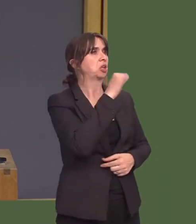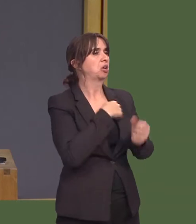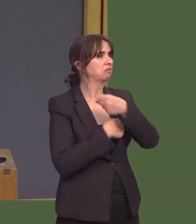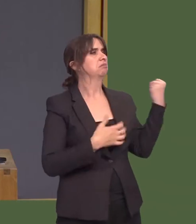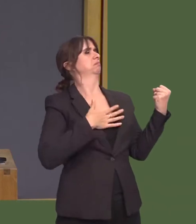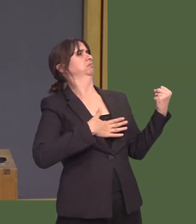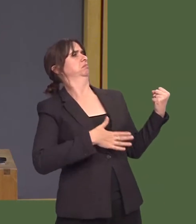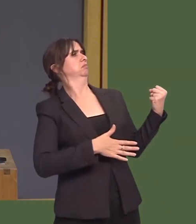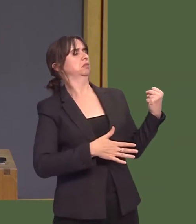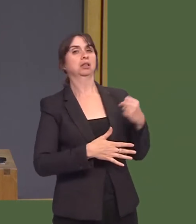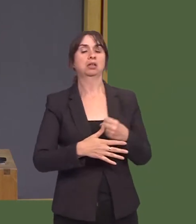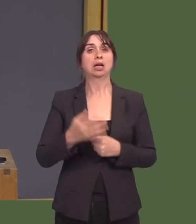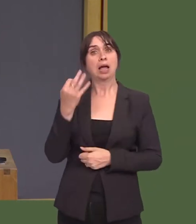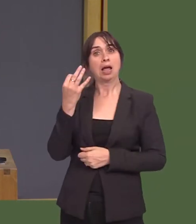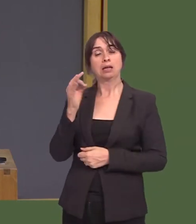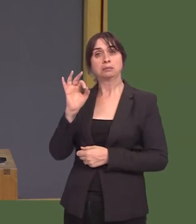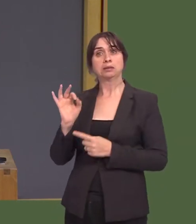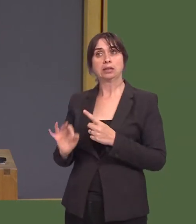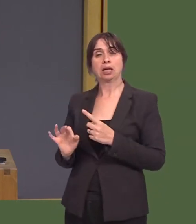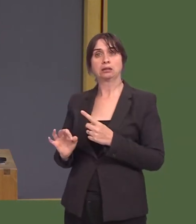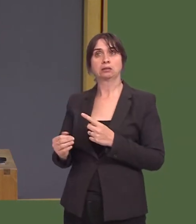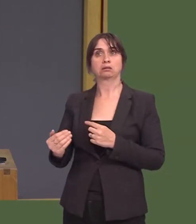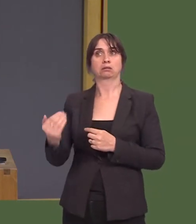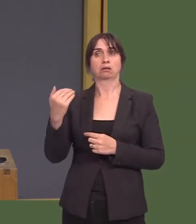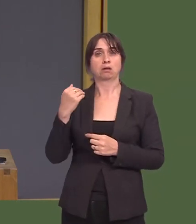and 8 per cent have had more than one call per day.